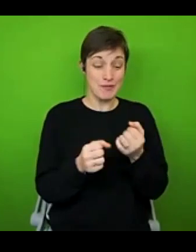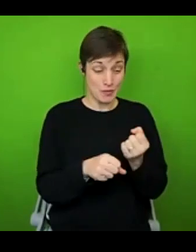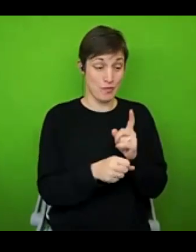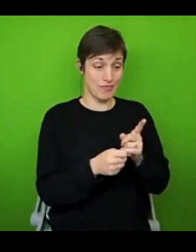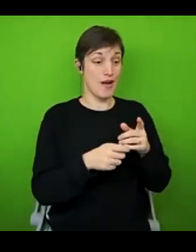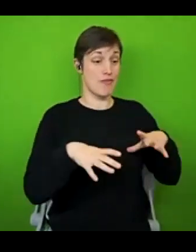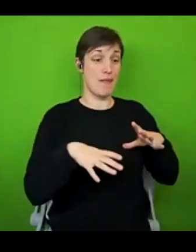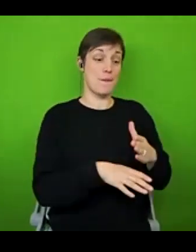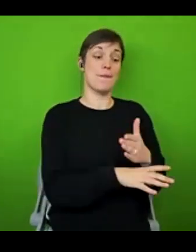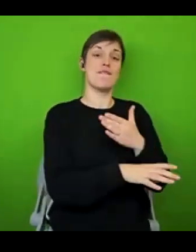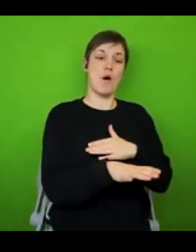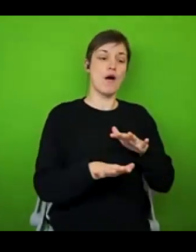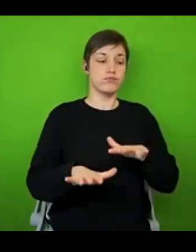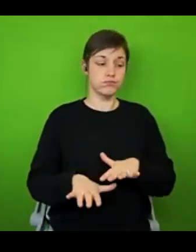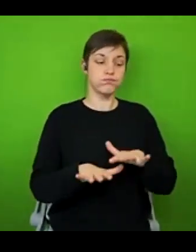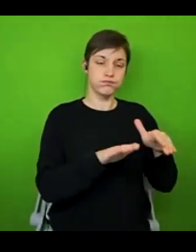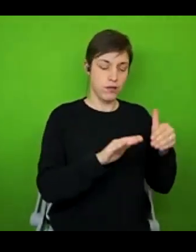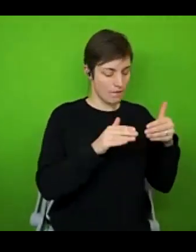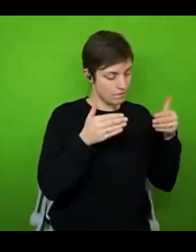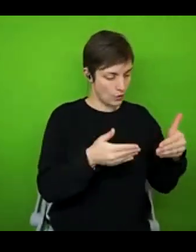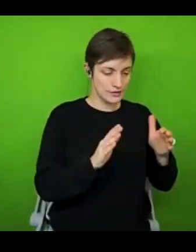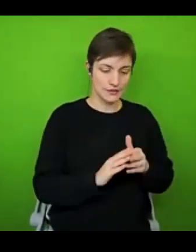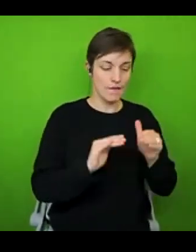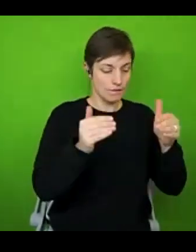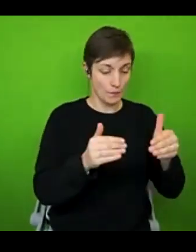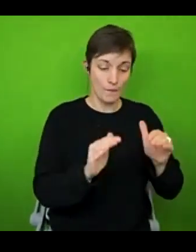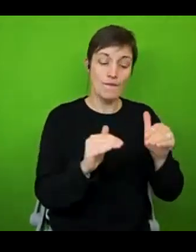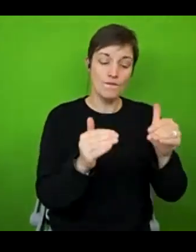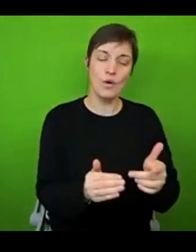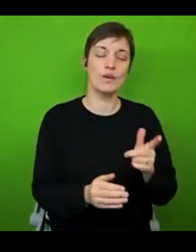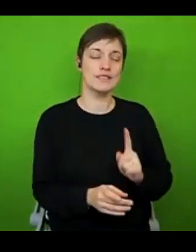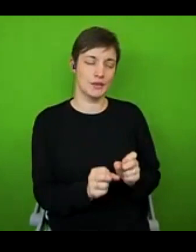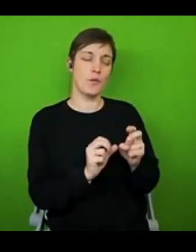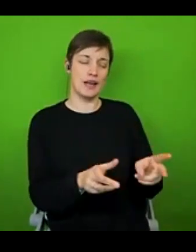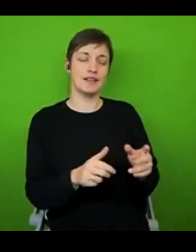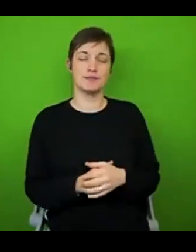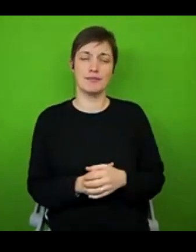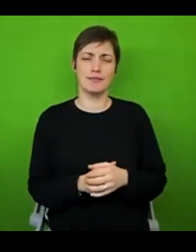So I think the point I want to make about pacing generally is that it doesn't always have to be this very strictly